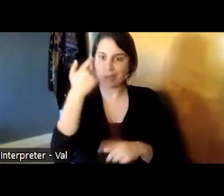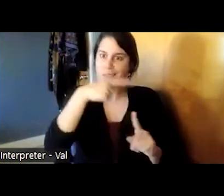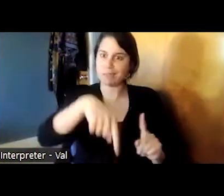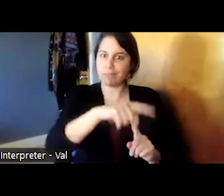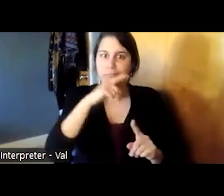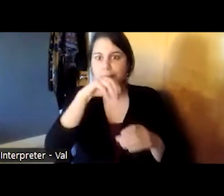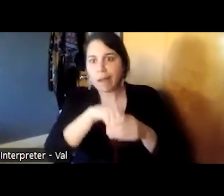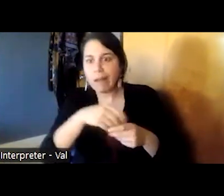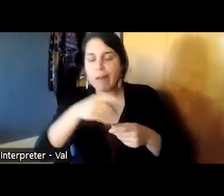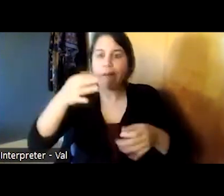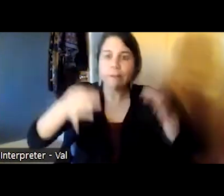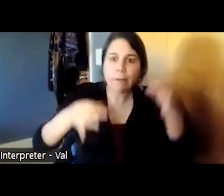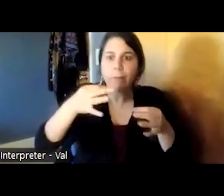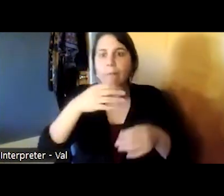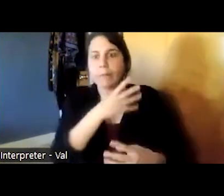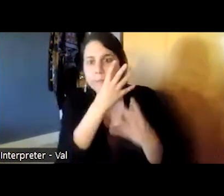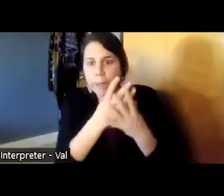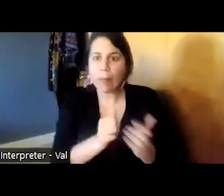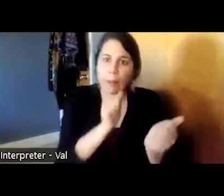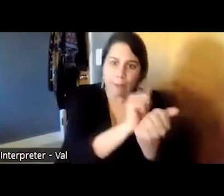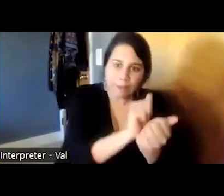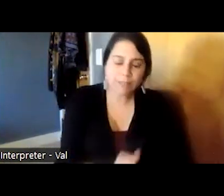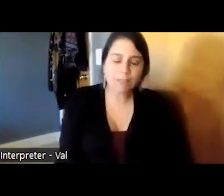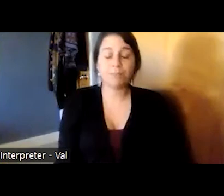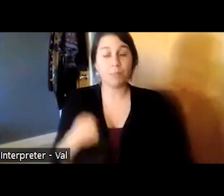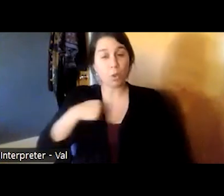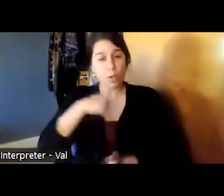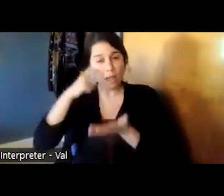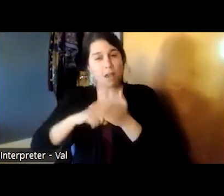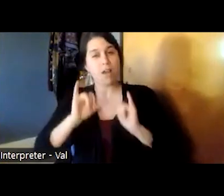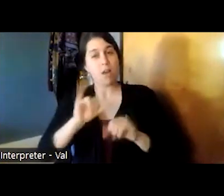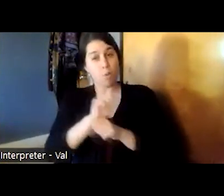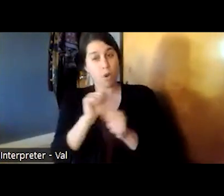we found that by working with criminal justice professionals we were able to do